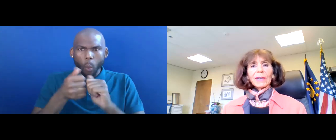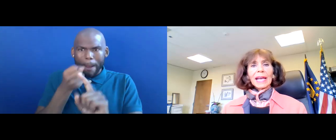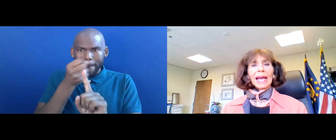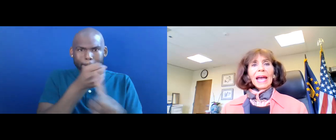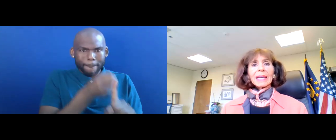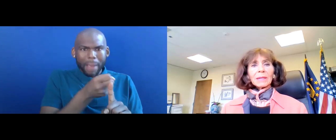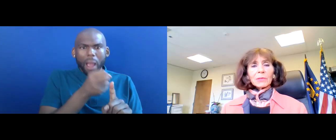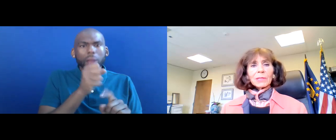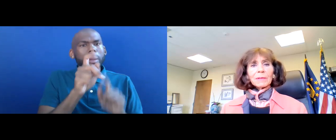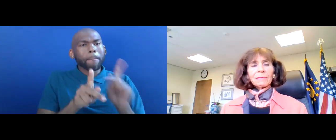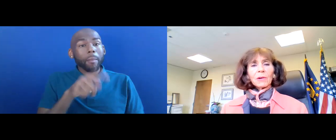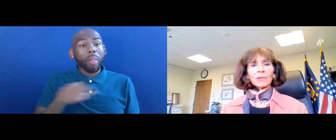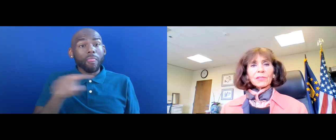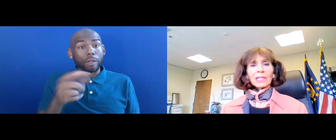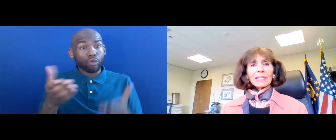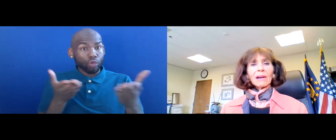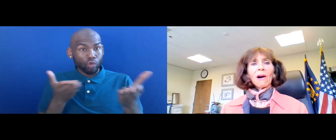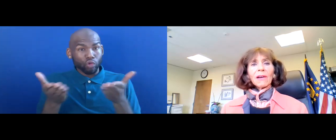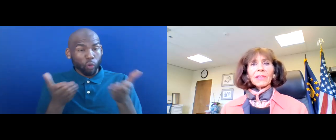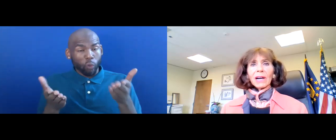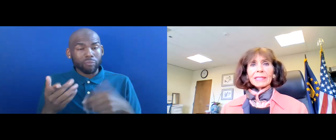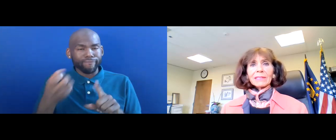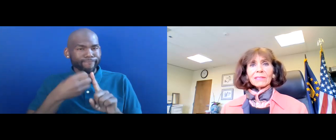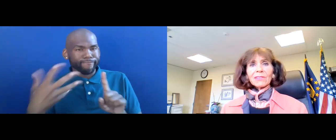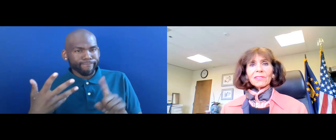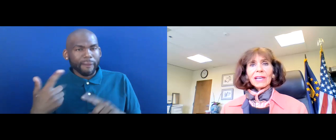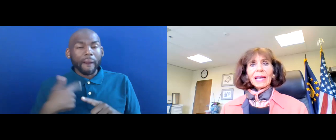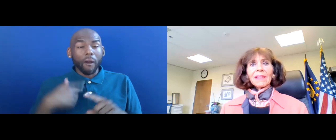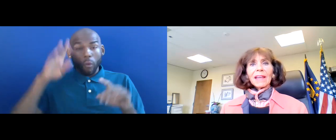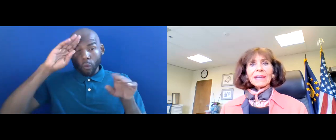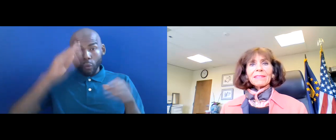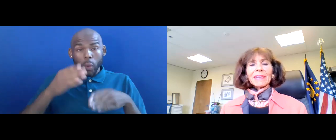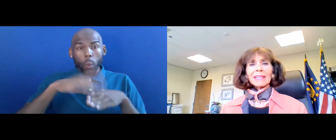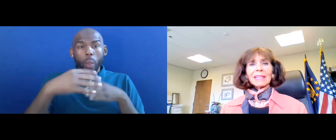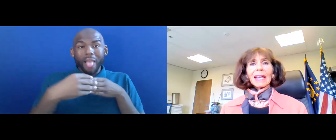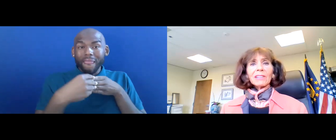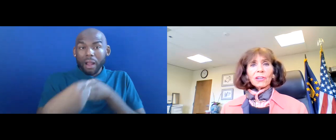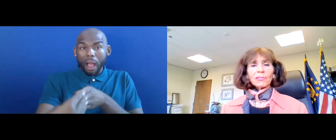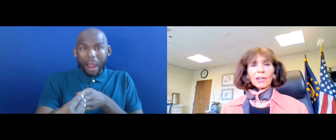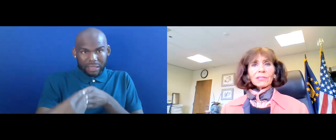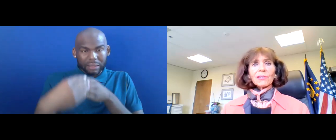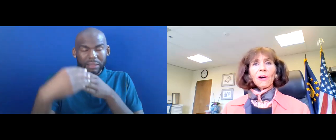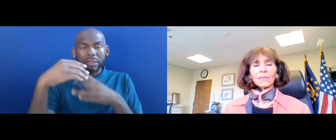SERVE. I'M GOING TO BE FOCUSING ON THE GUIDANCE THAT THE HHS,